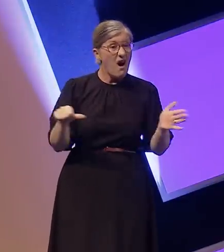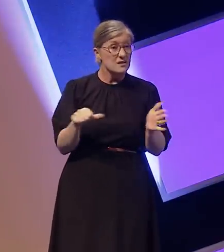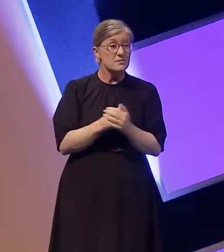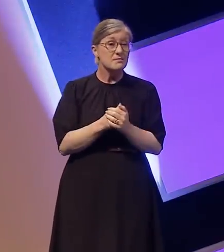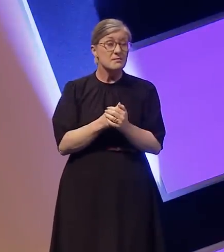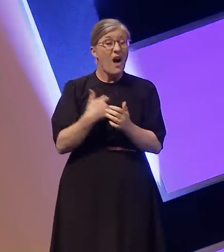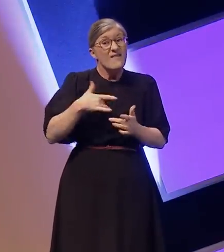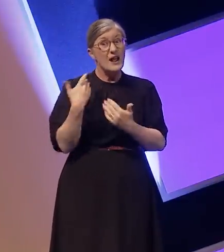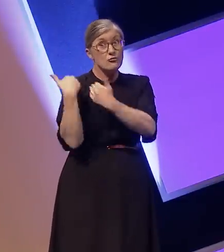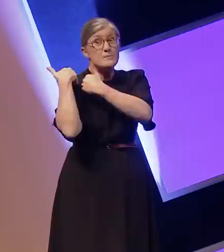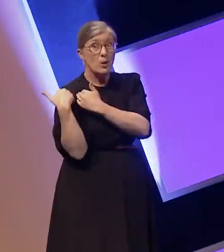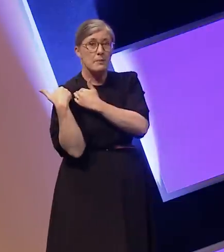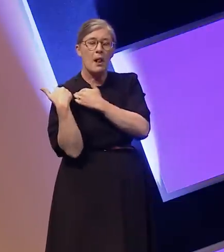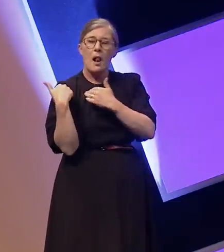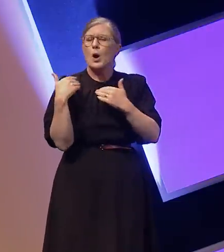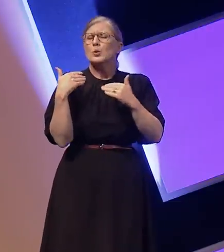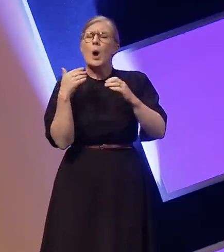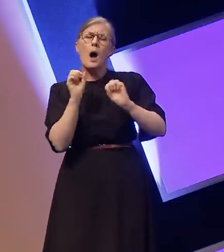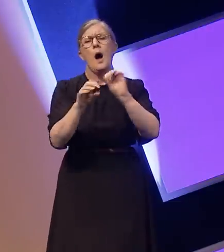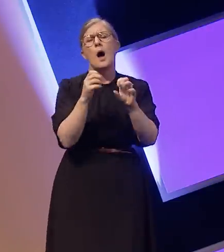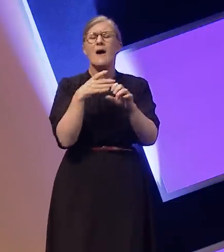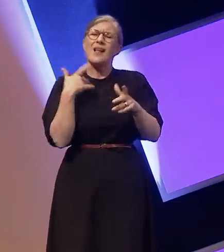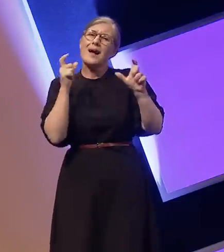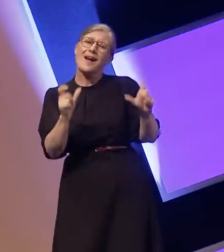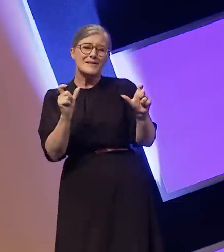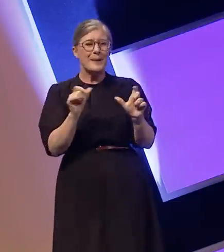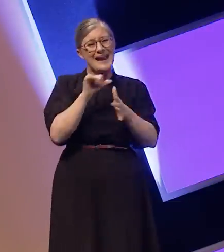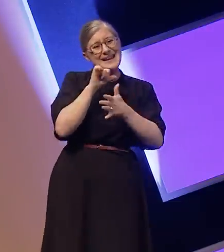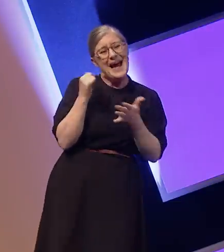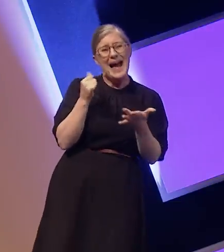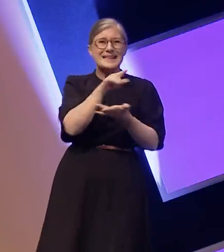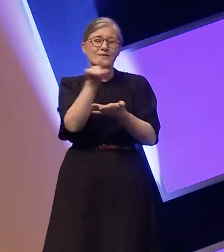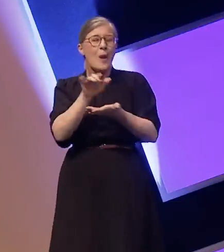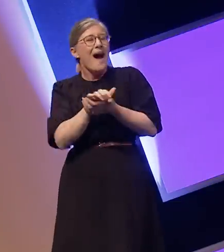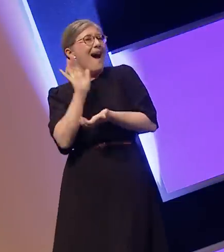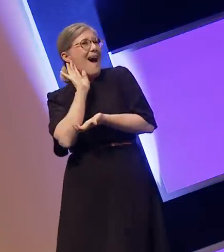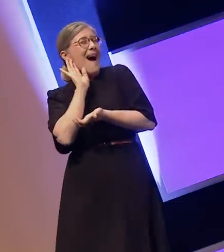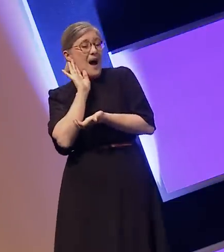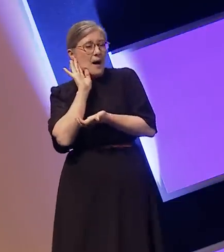to make this speech comfortable and nice for you to hear but my reality isn't always nice